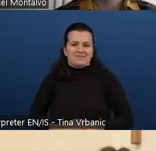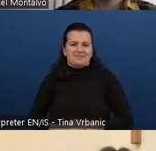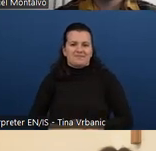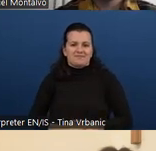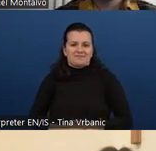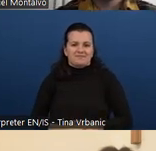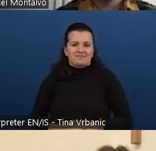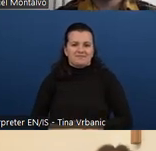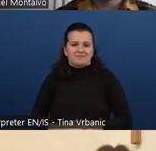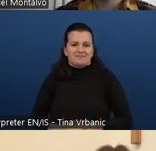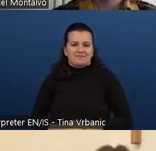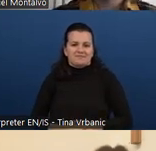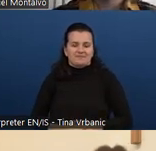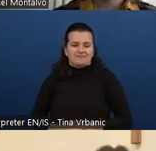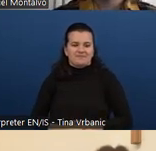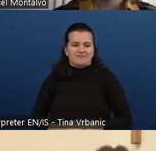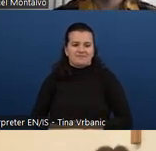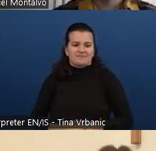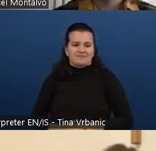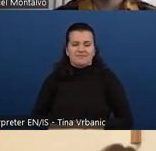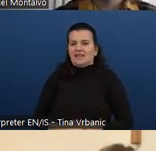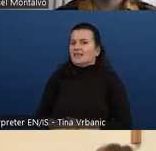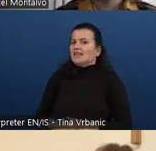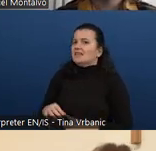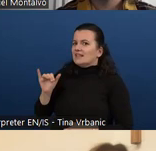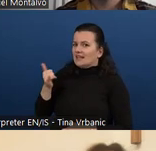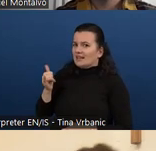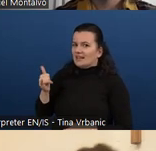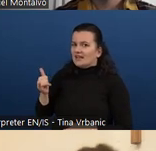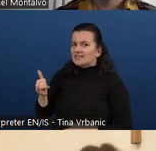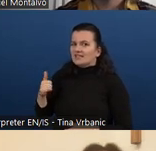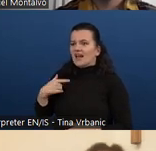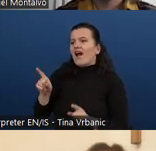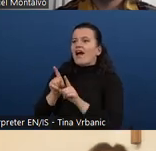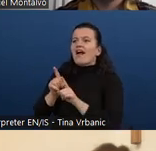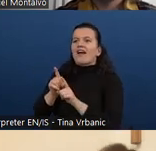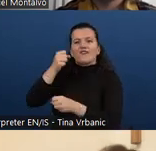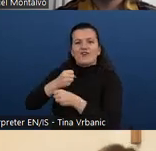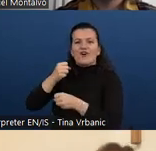We serve different parts of the ecosystem.